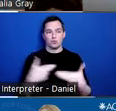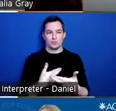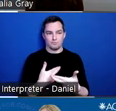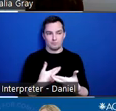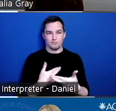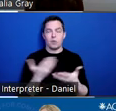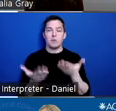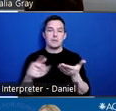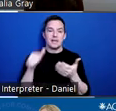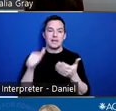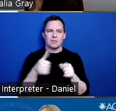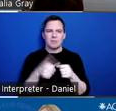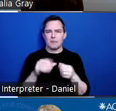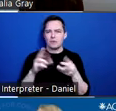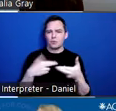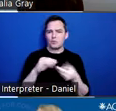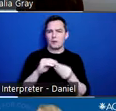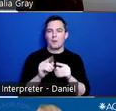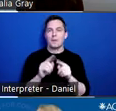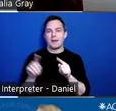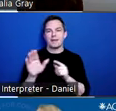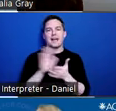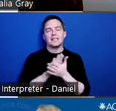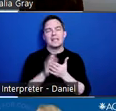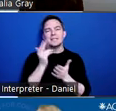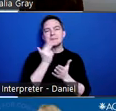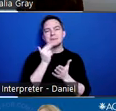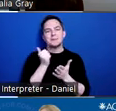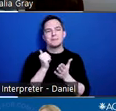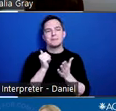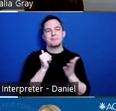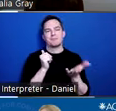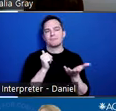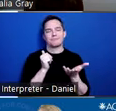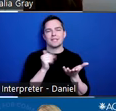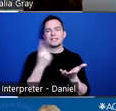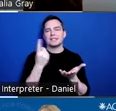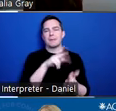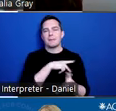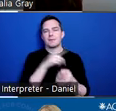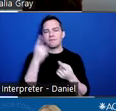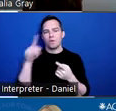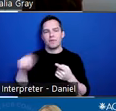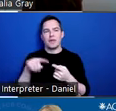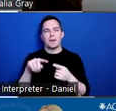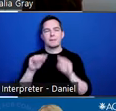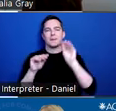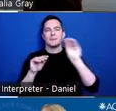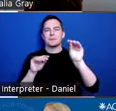don't remember their room number, but they can put a nice little, something personal to them within that note so they can identify.